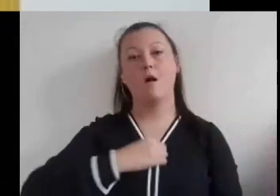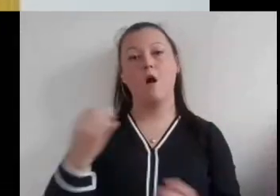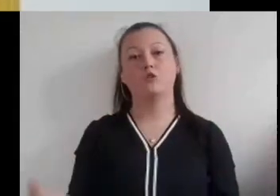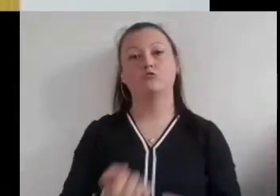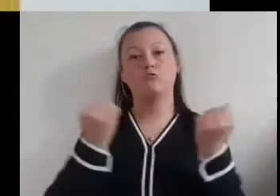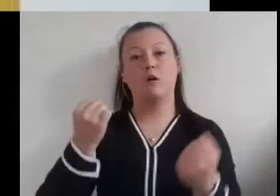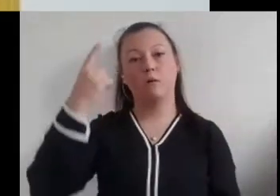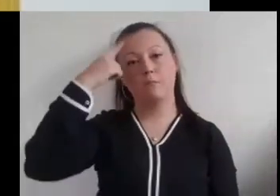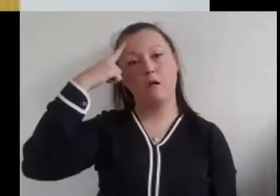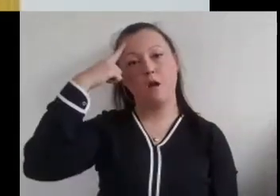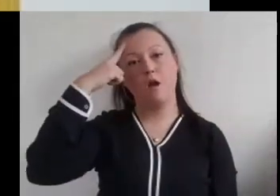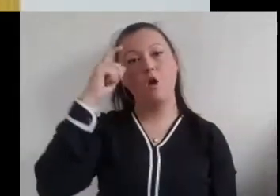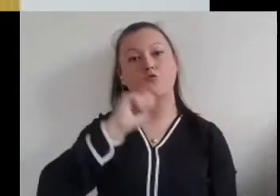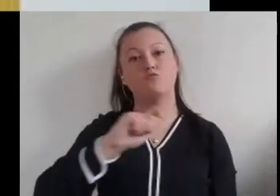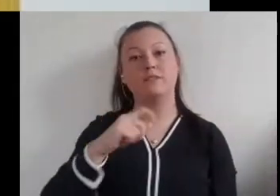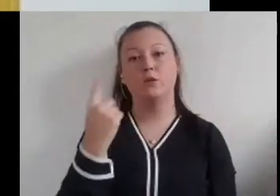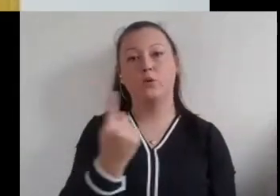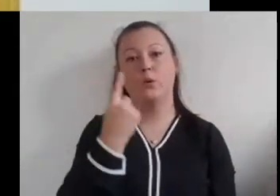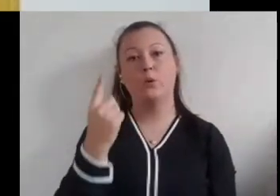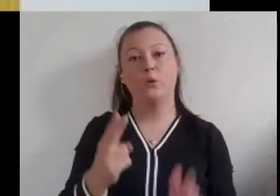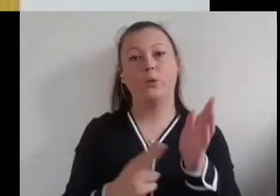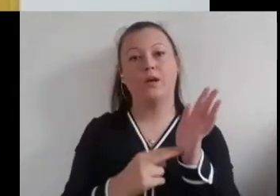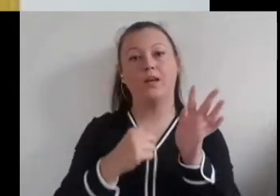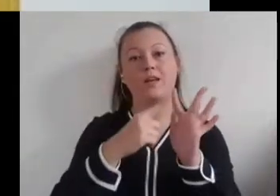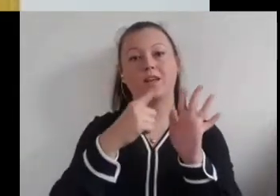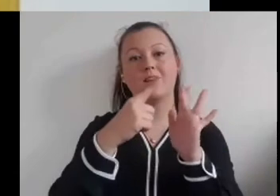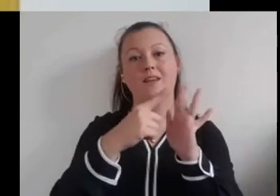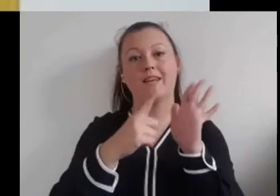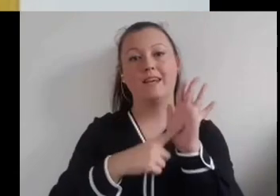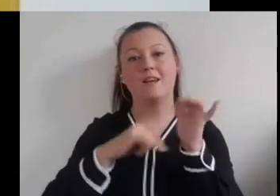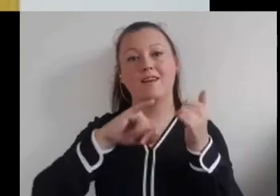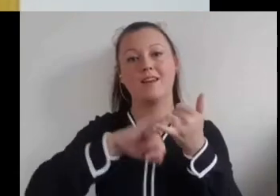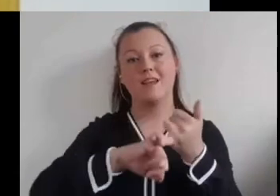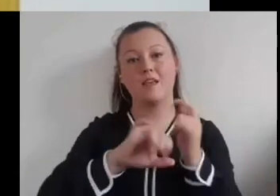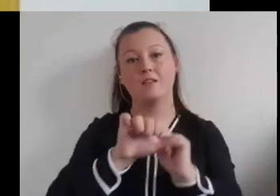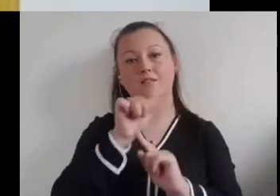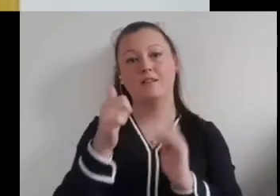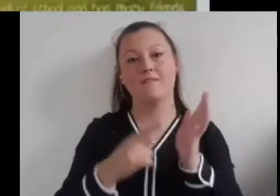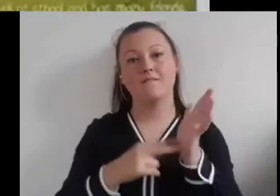My strong mind. Written by Niels Van Hove.